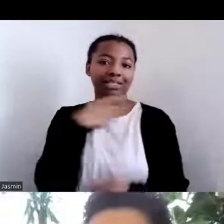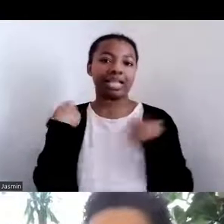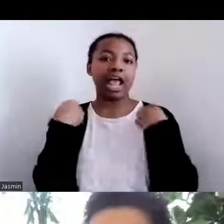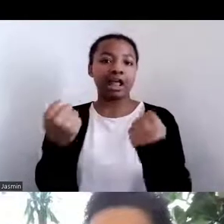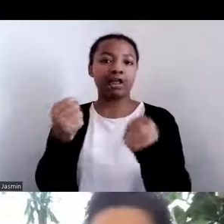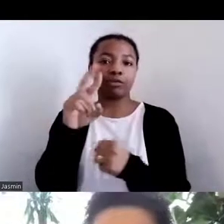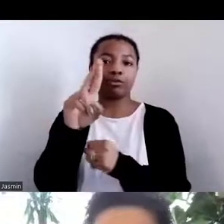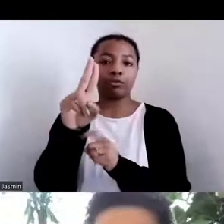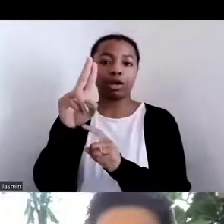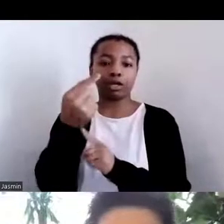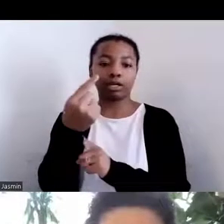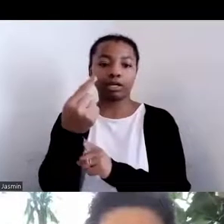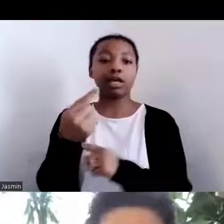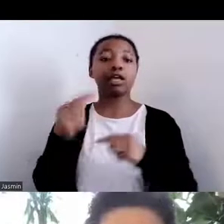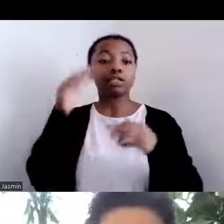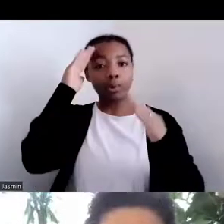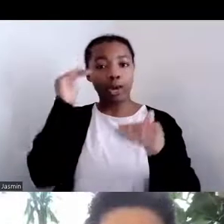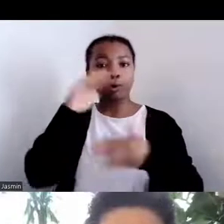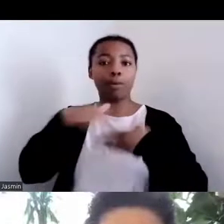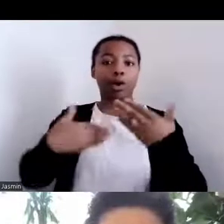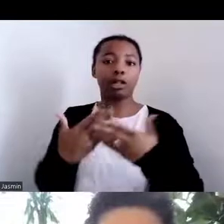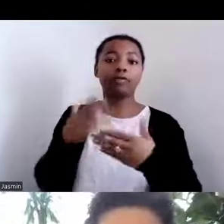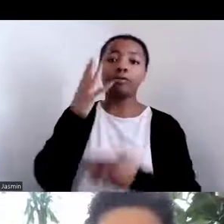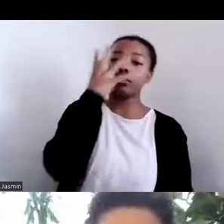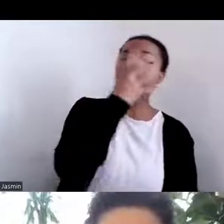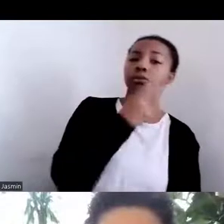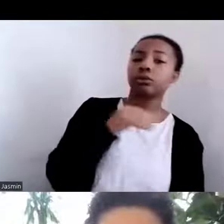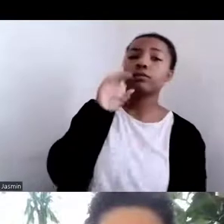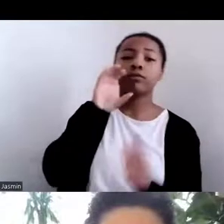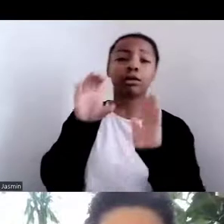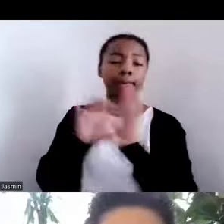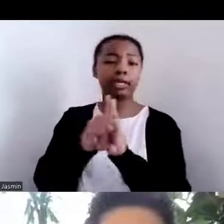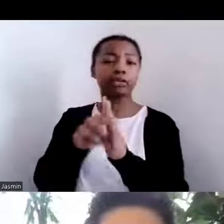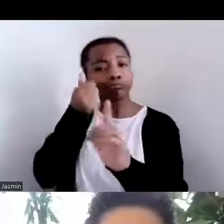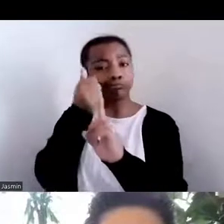different beautiful pictures and as well as the art as we